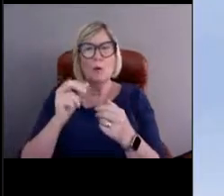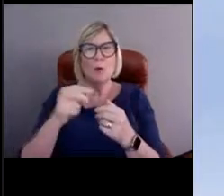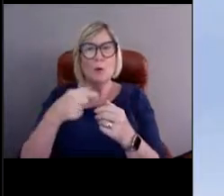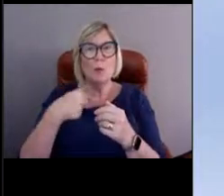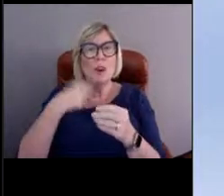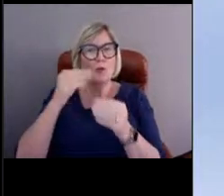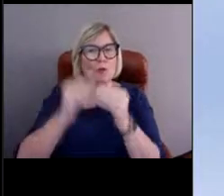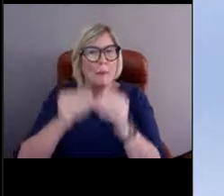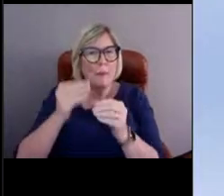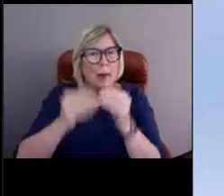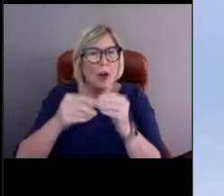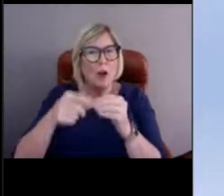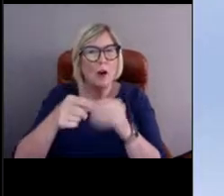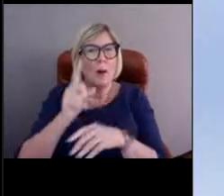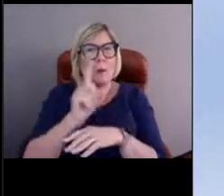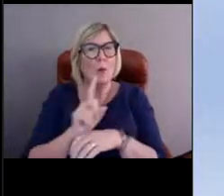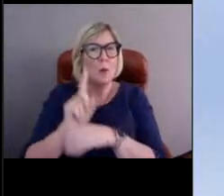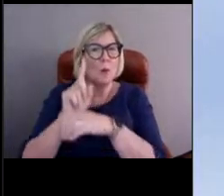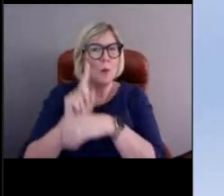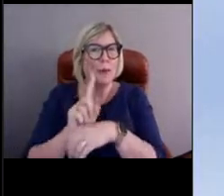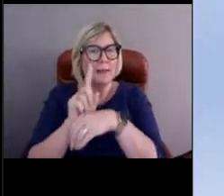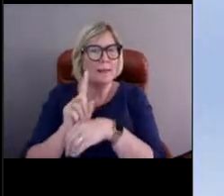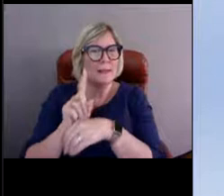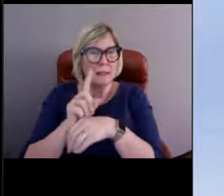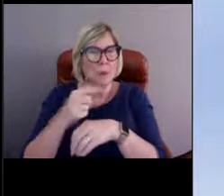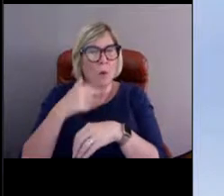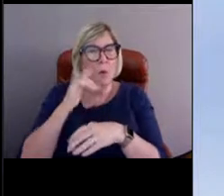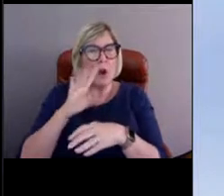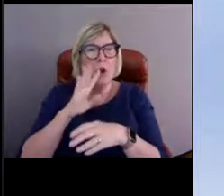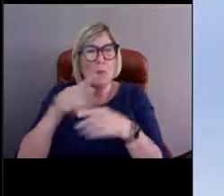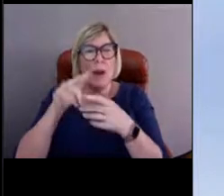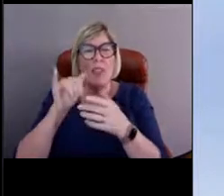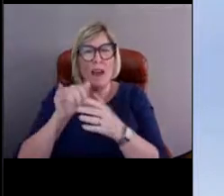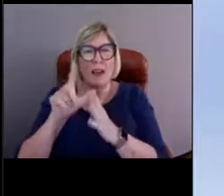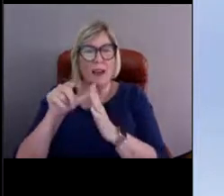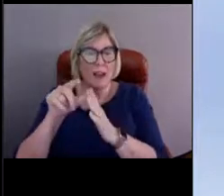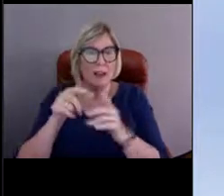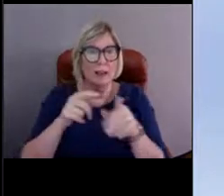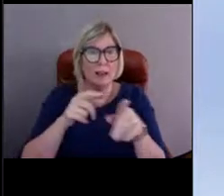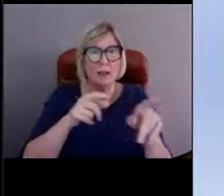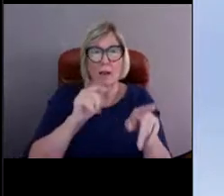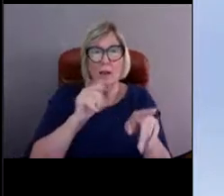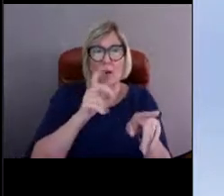And I think we're going to kind of talk a little bit about that. We will, so I'll actually save that question.